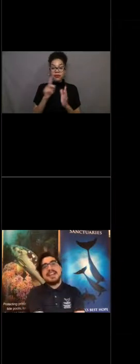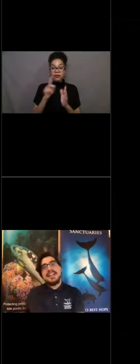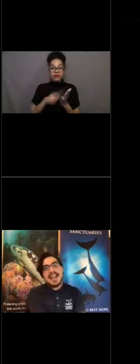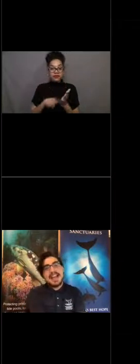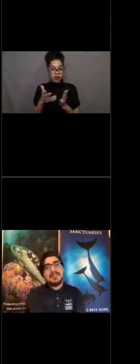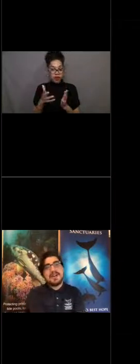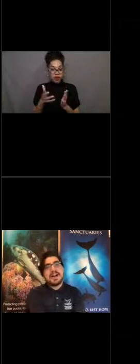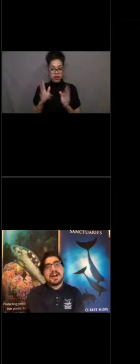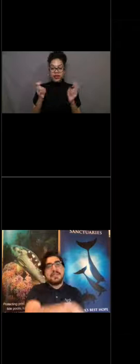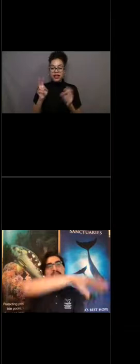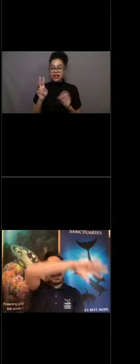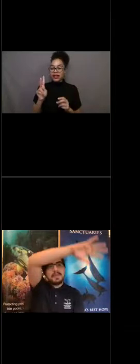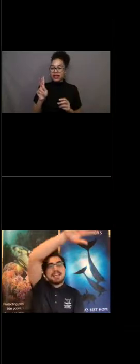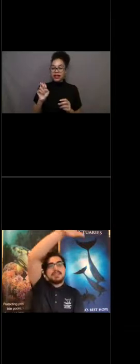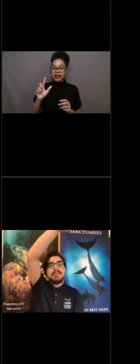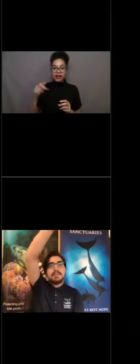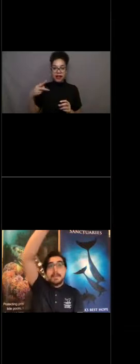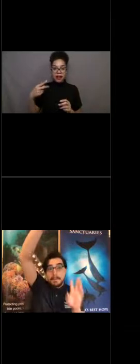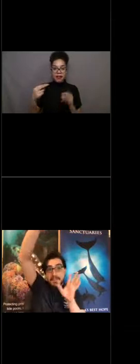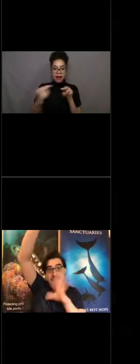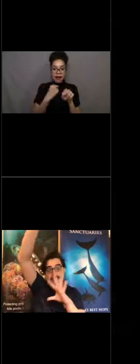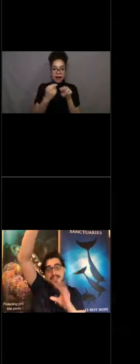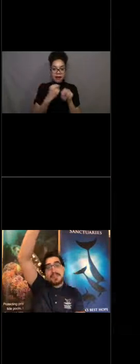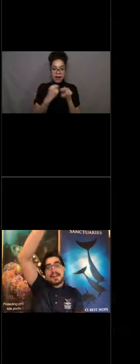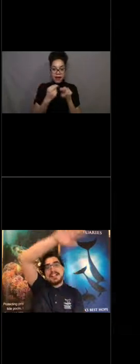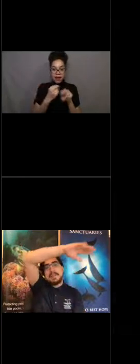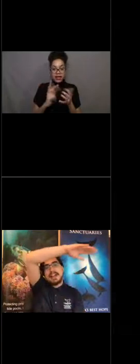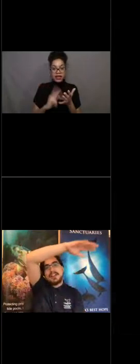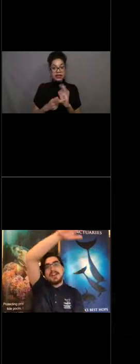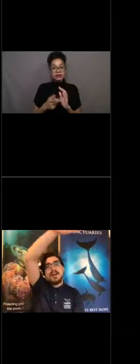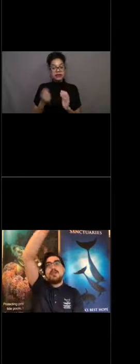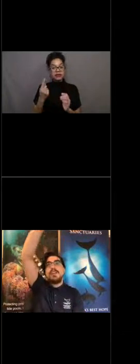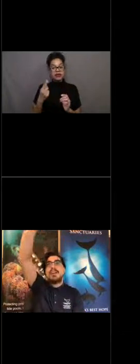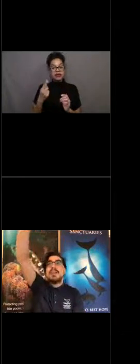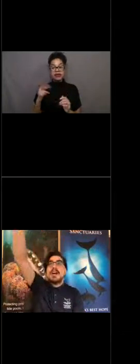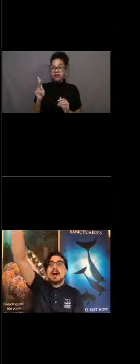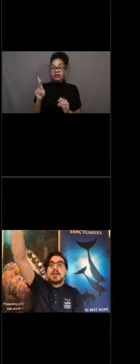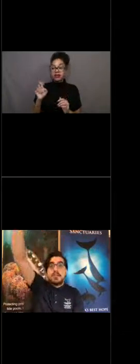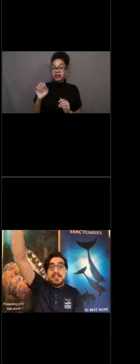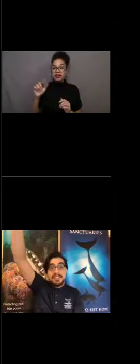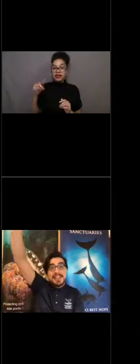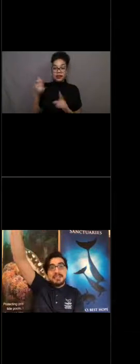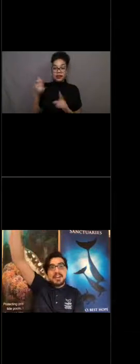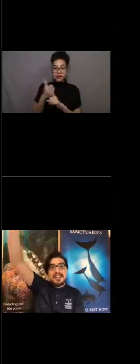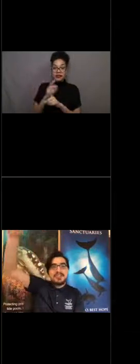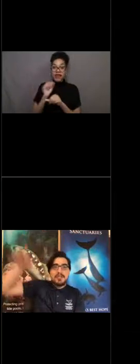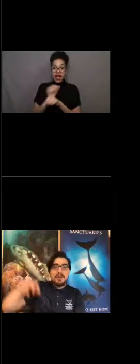and how kelp has theoretically migrated over where the land bridge forms,